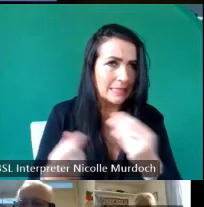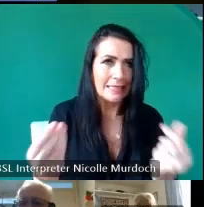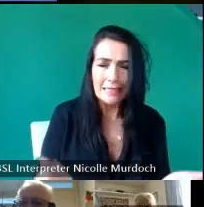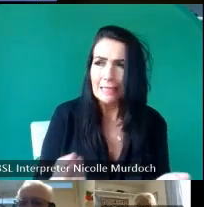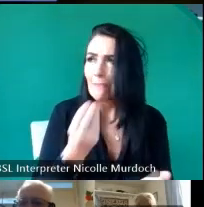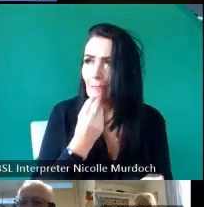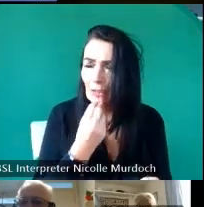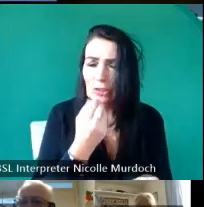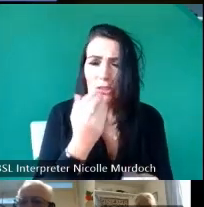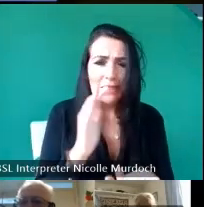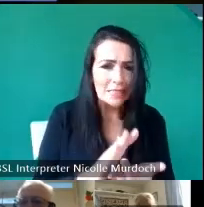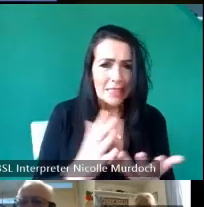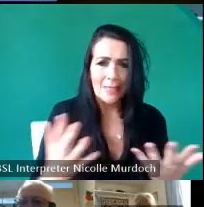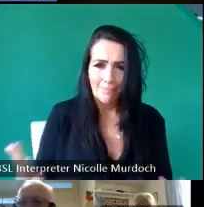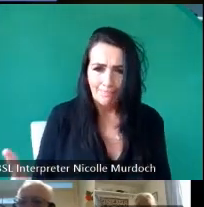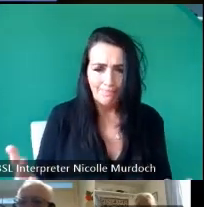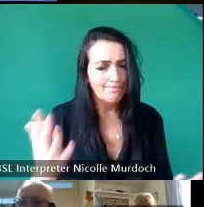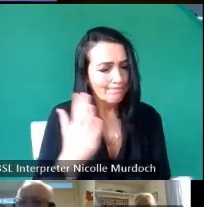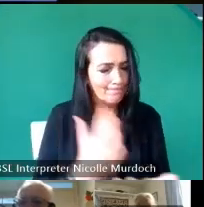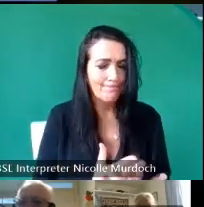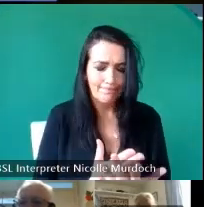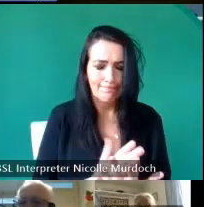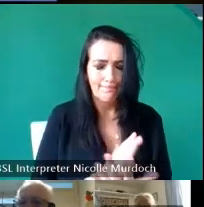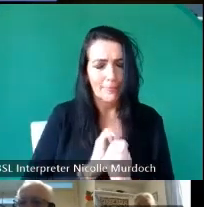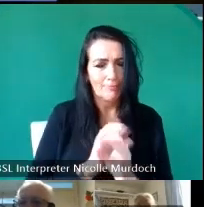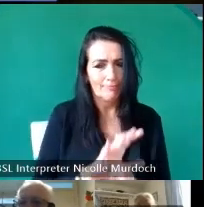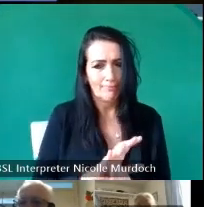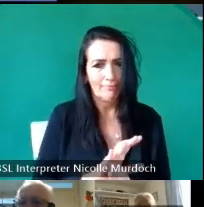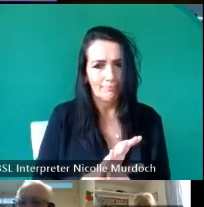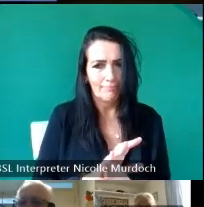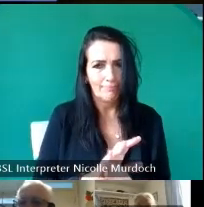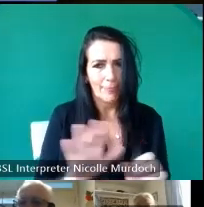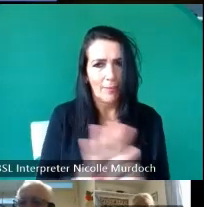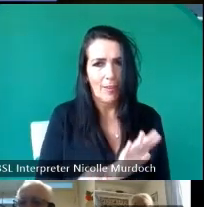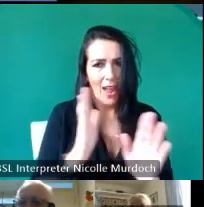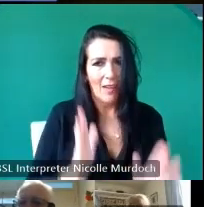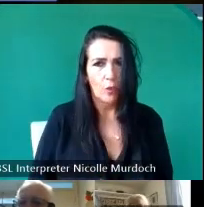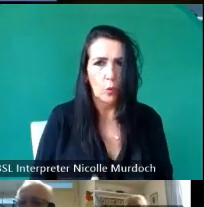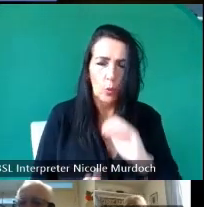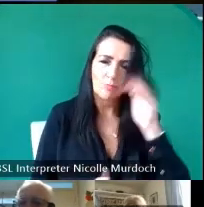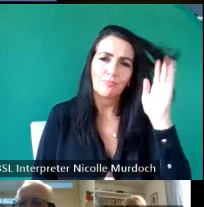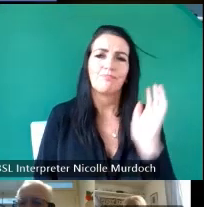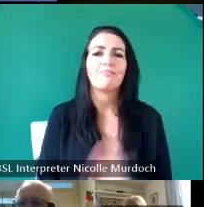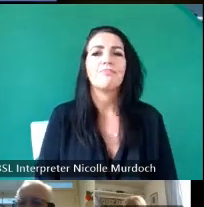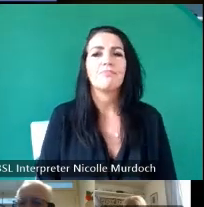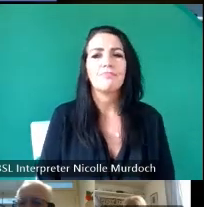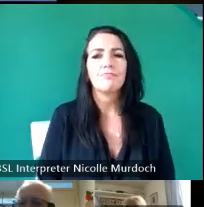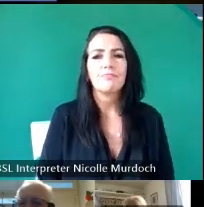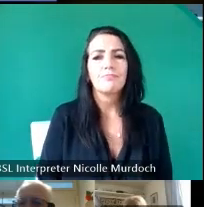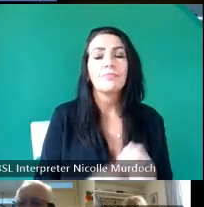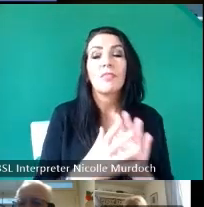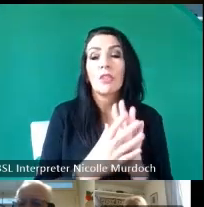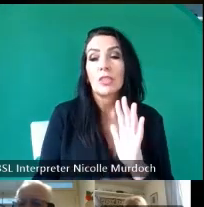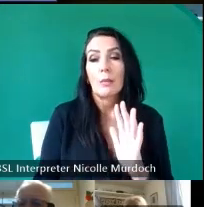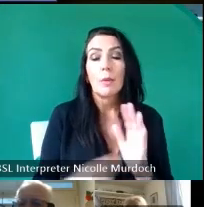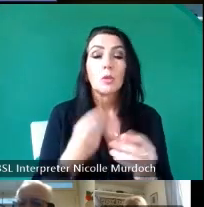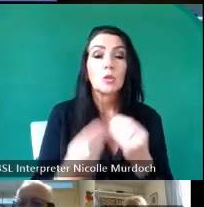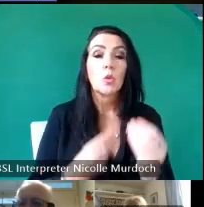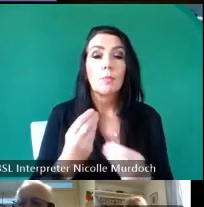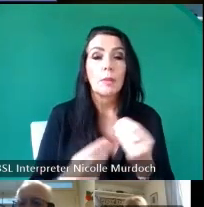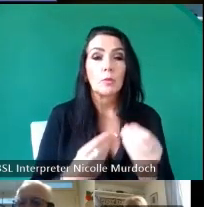forced migration were told in the project so for instance there's the story of um the people of Kaa